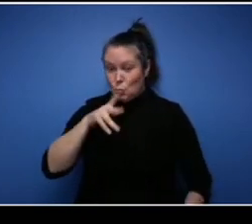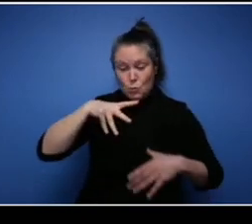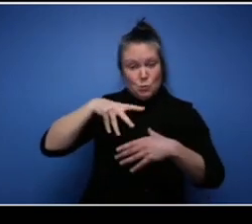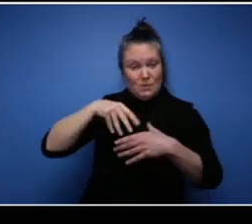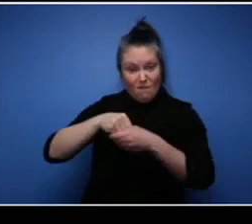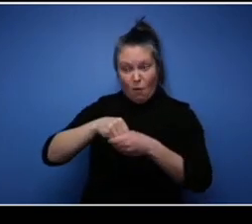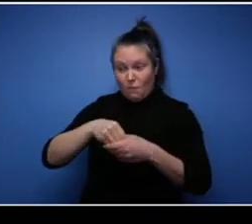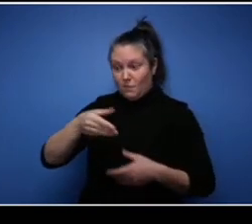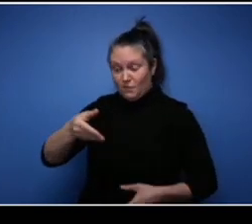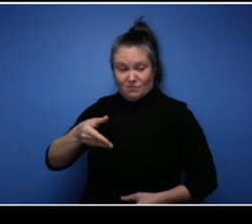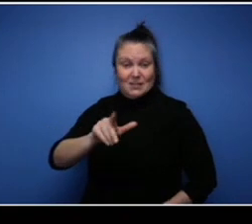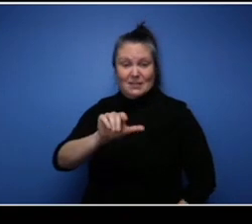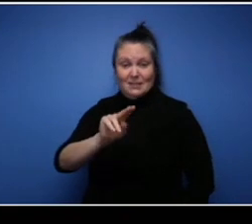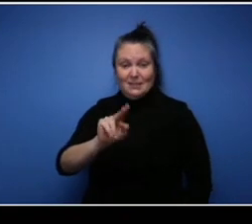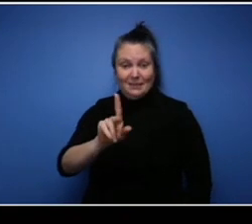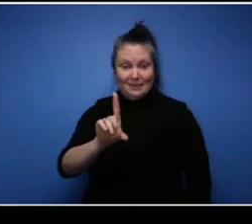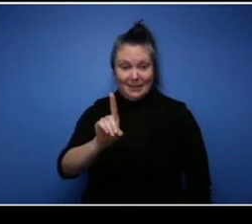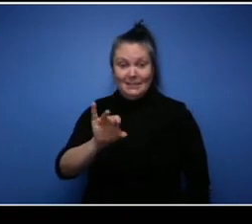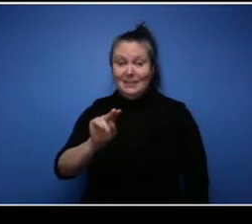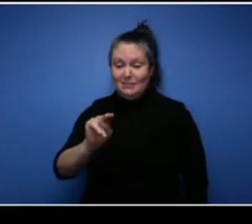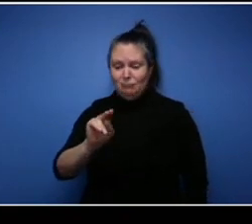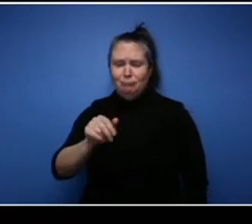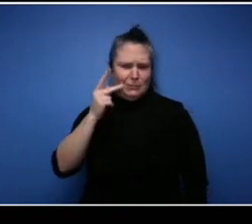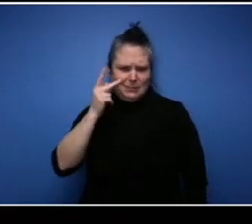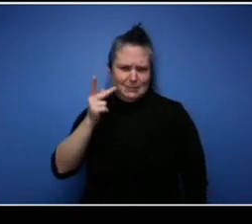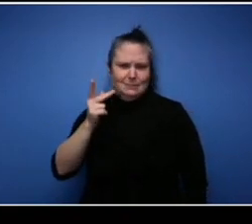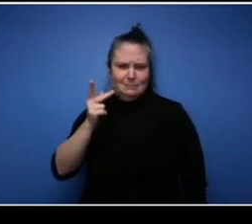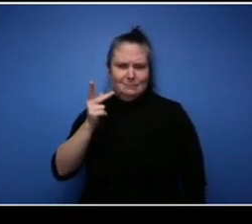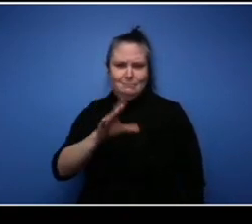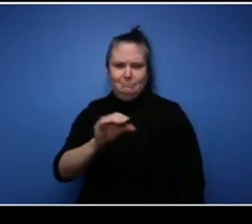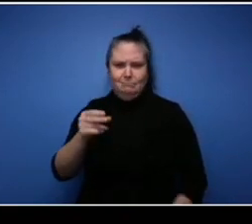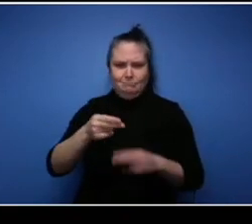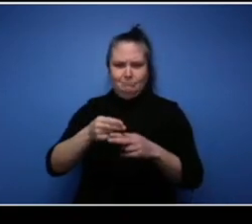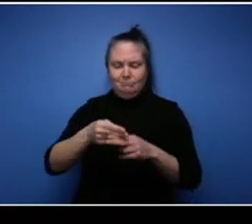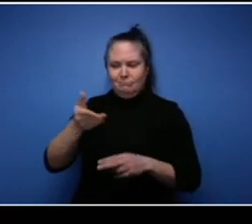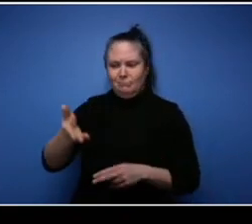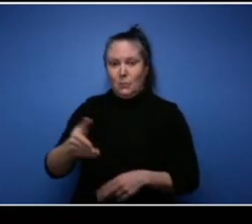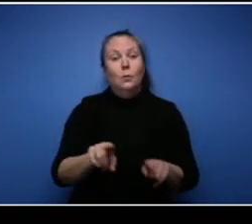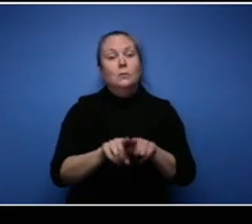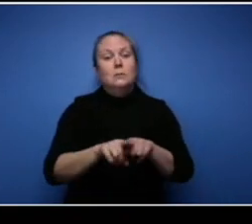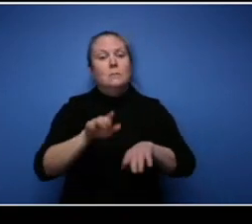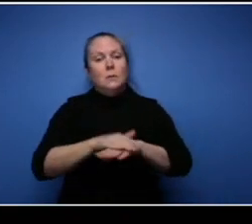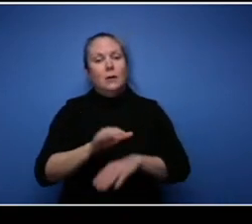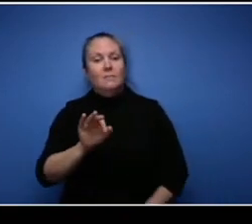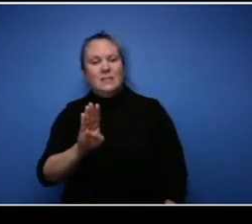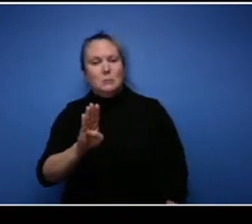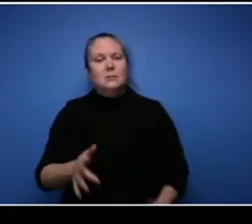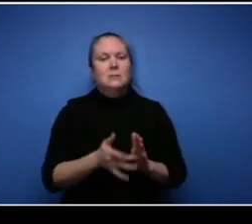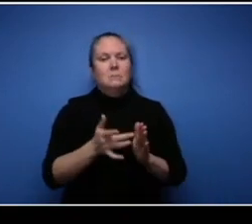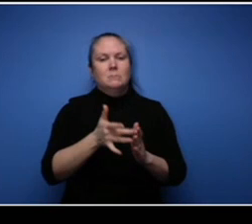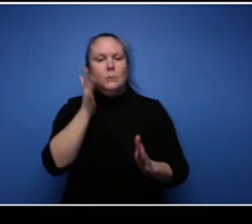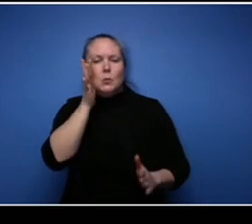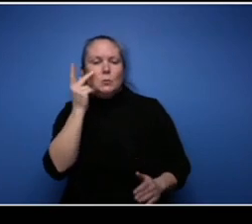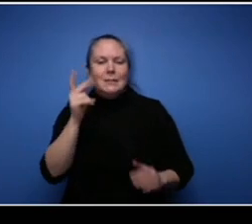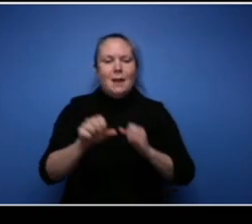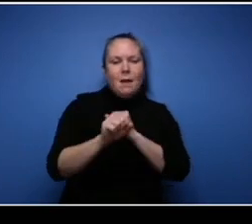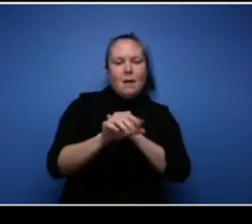on there. We do use Facebook, so you will see some ads on Facebook for us. We're you